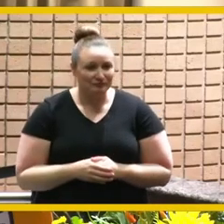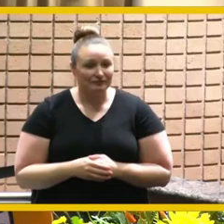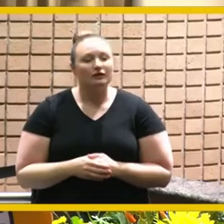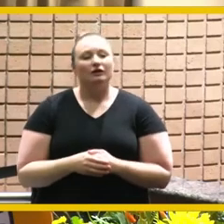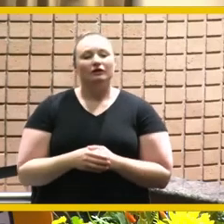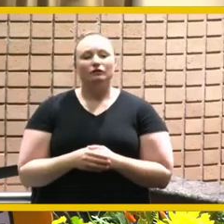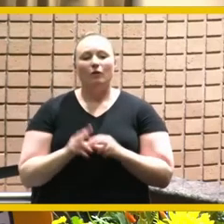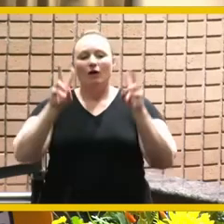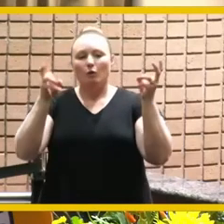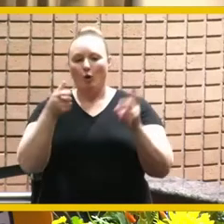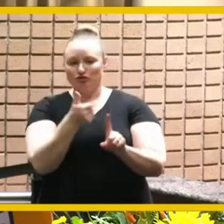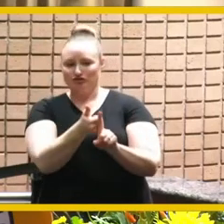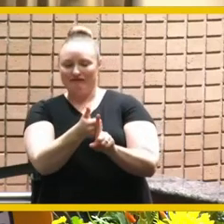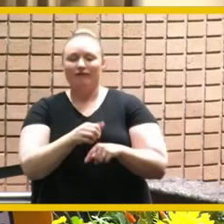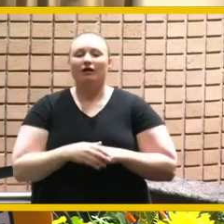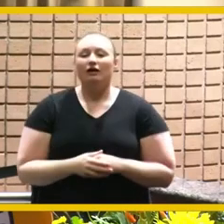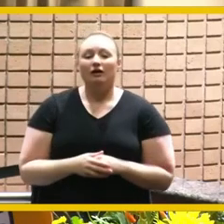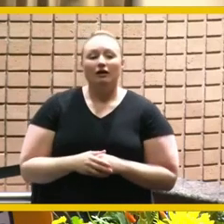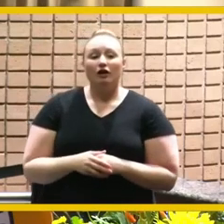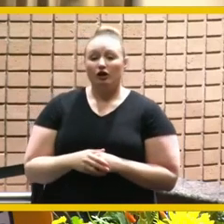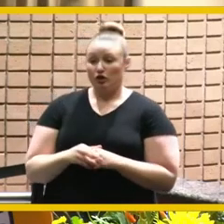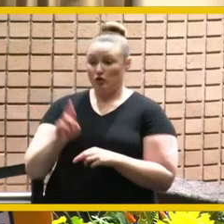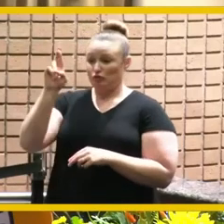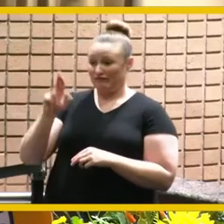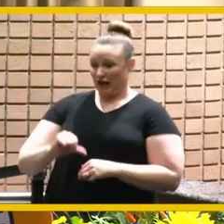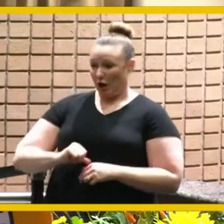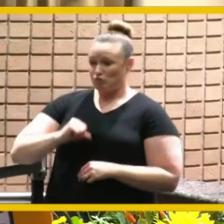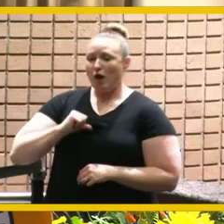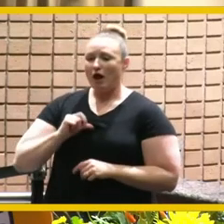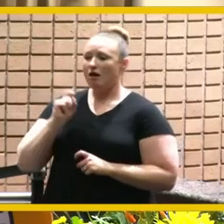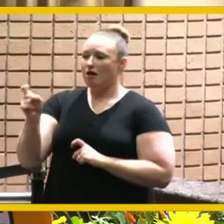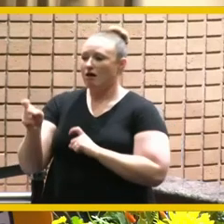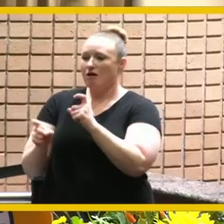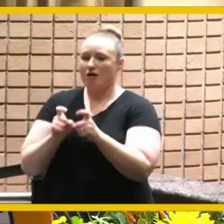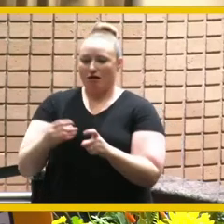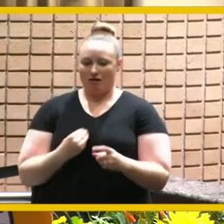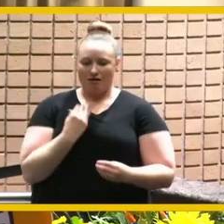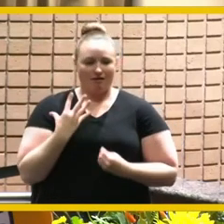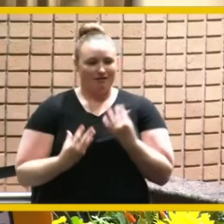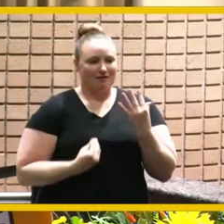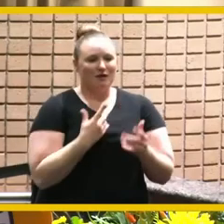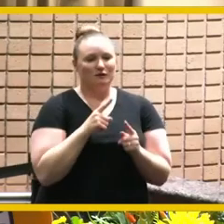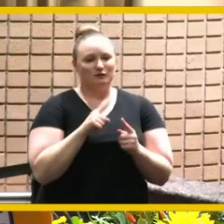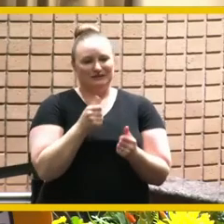you have instilled riverside pride in each and every one of us and that'll carry on with us